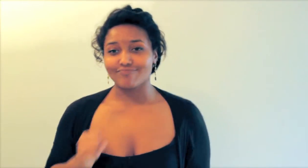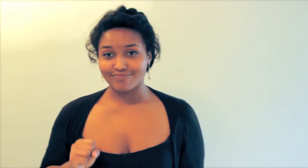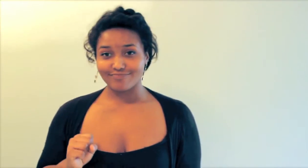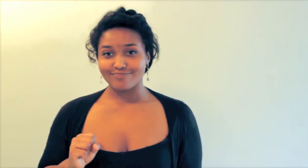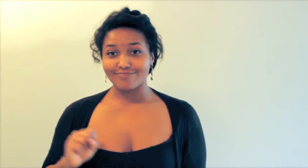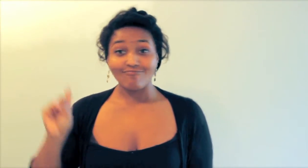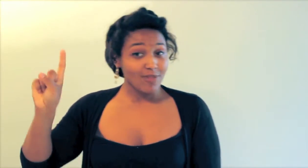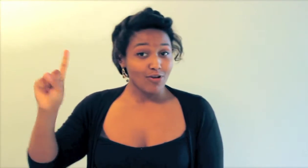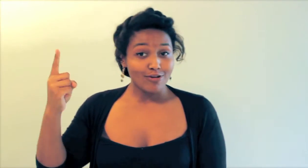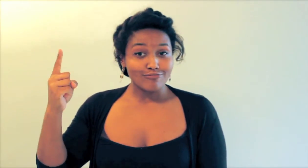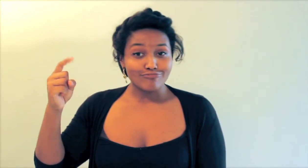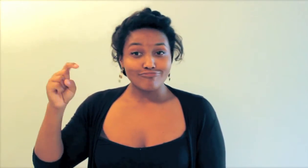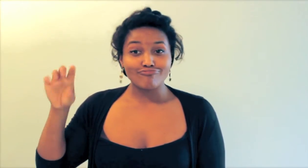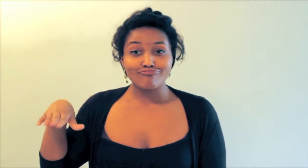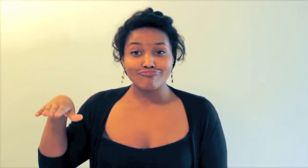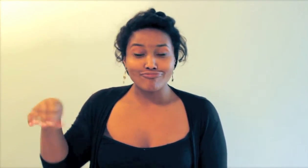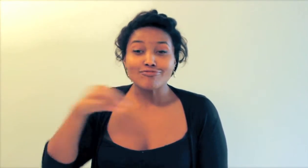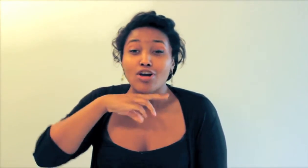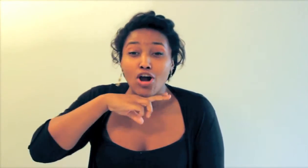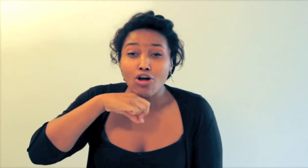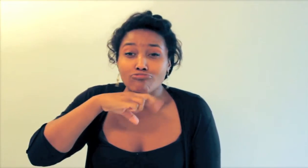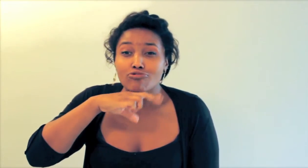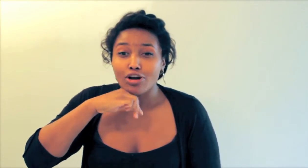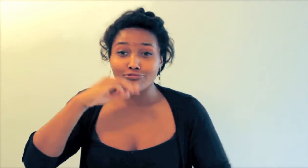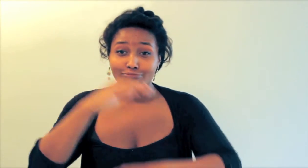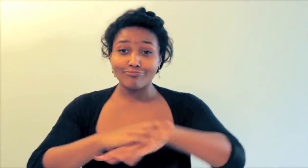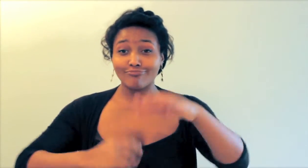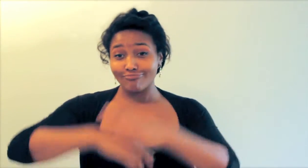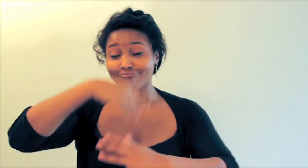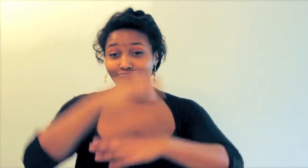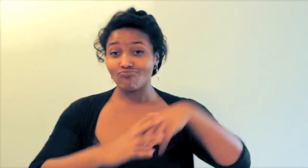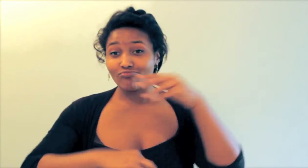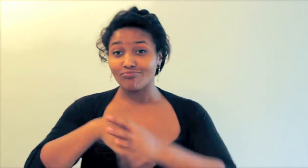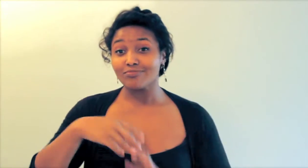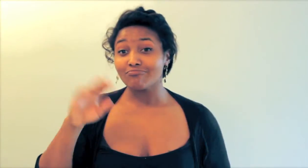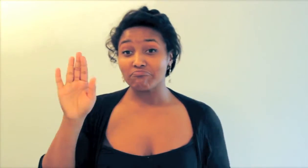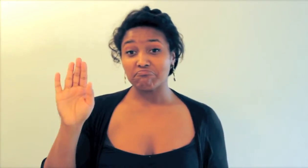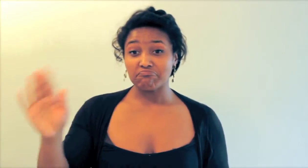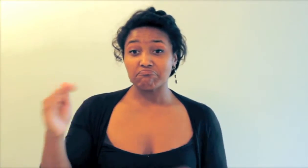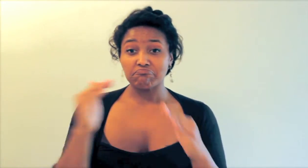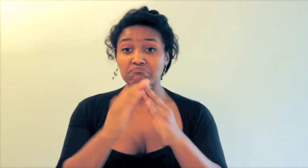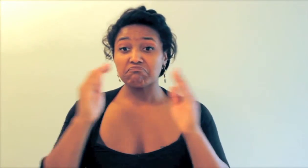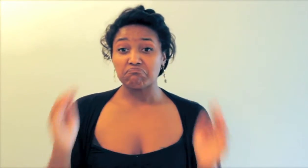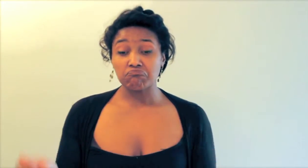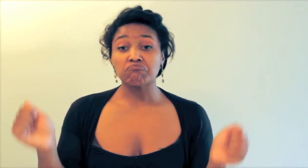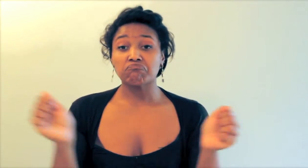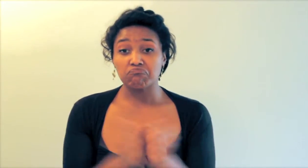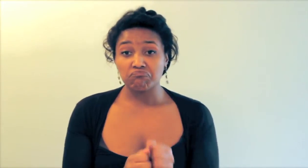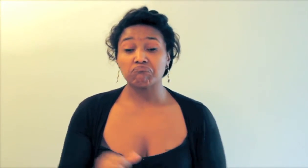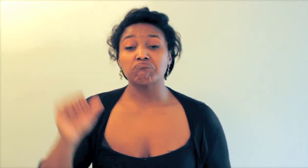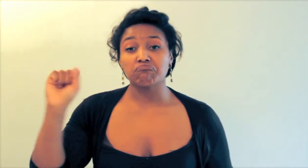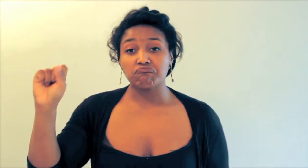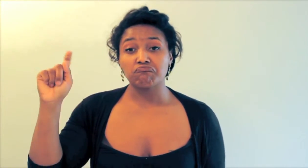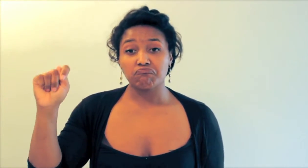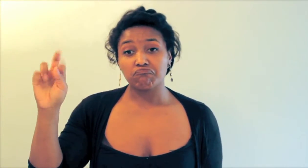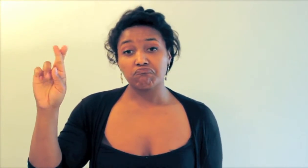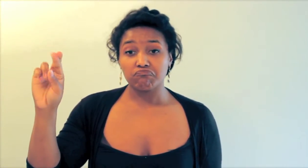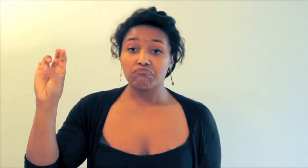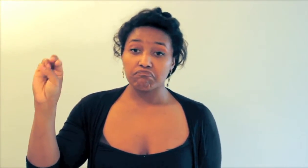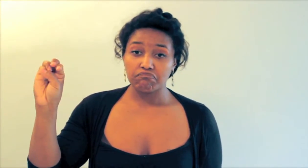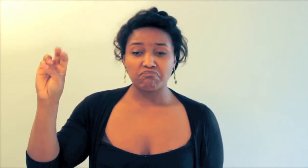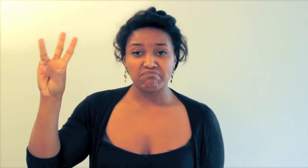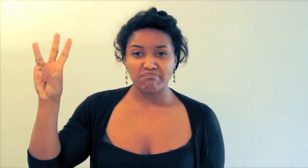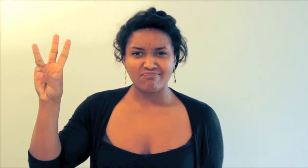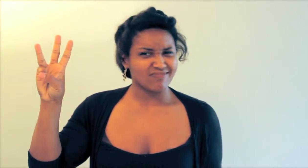1st little Pig built his house out of straw.